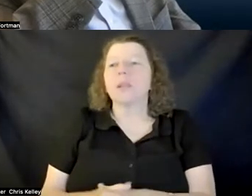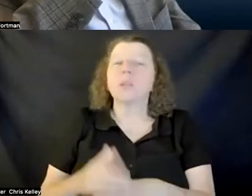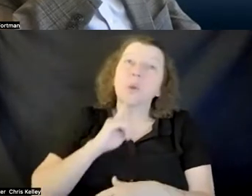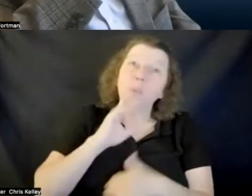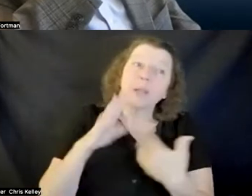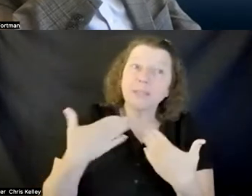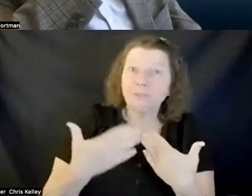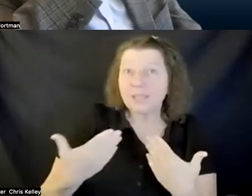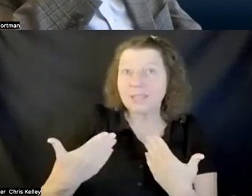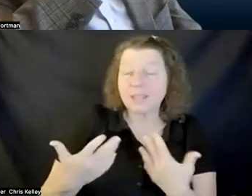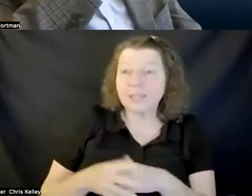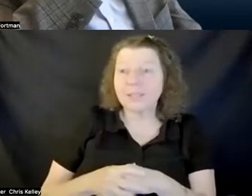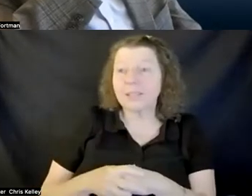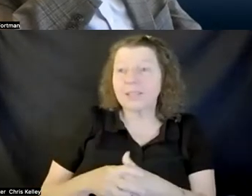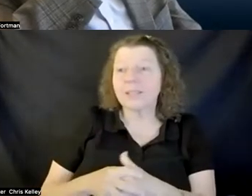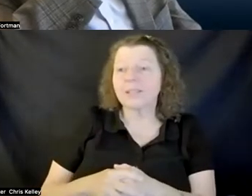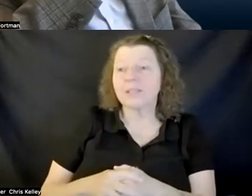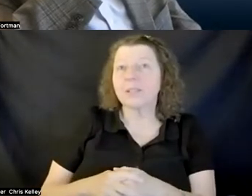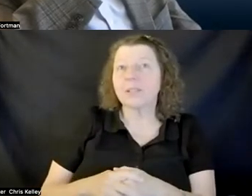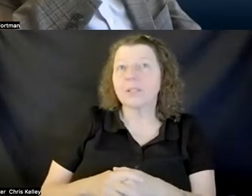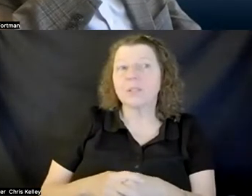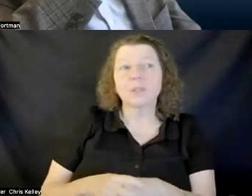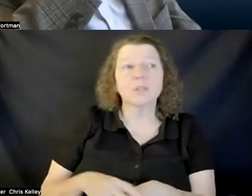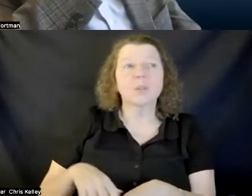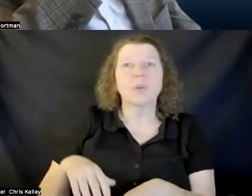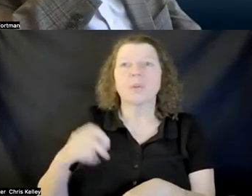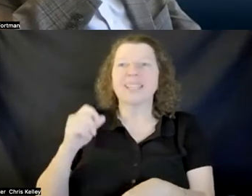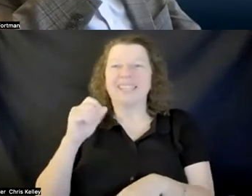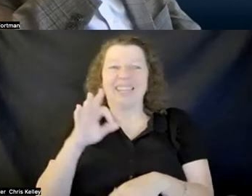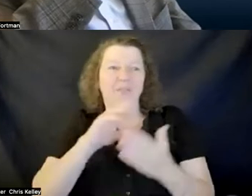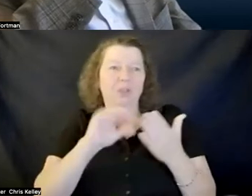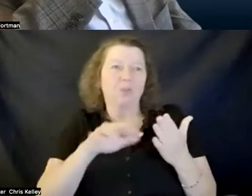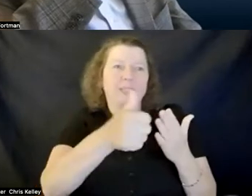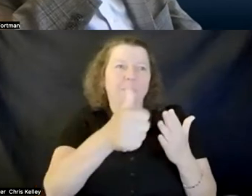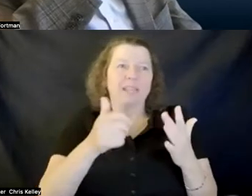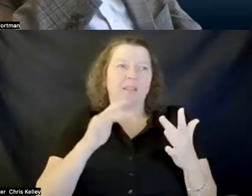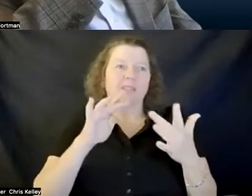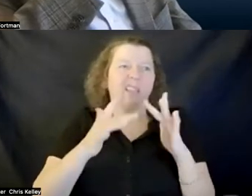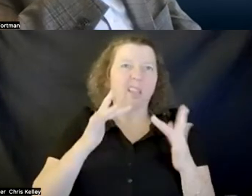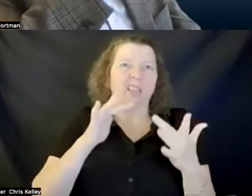if students you know had a glitchy experience they could always use that document but then if they